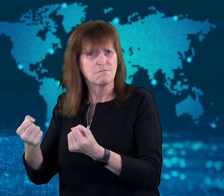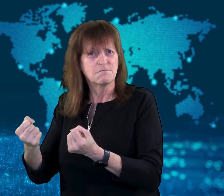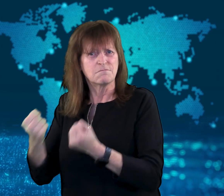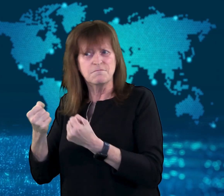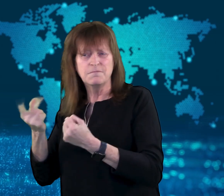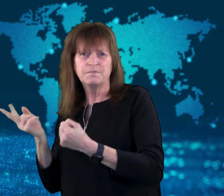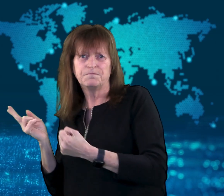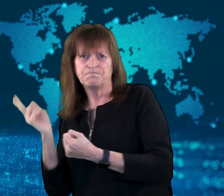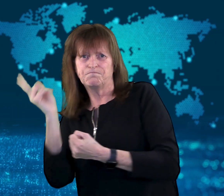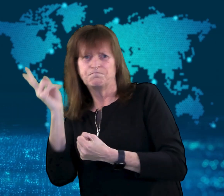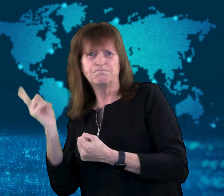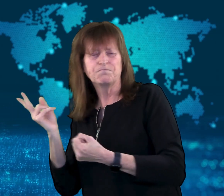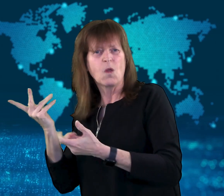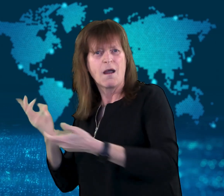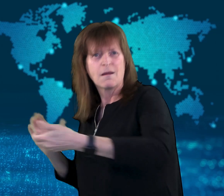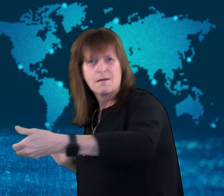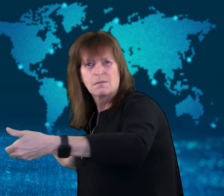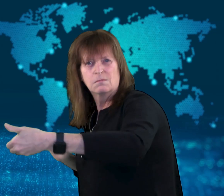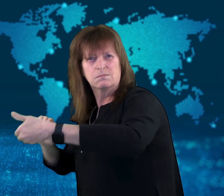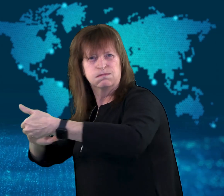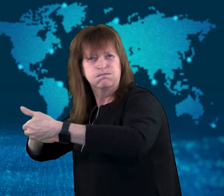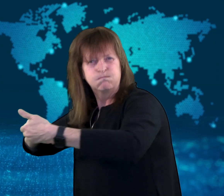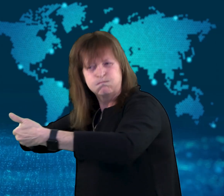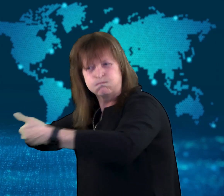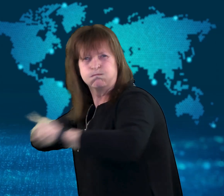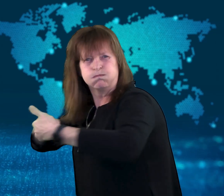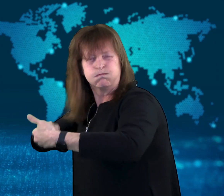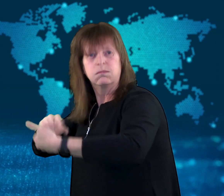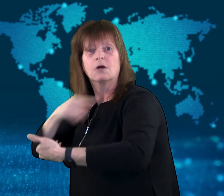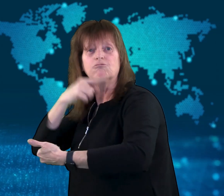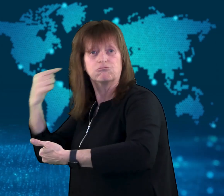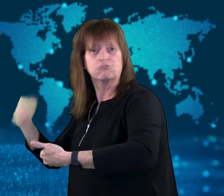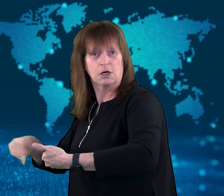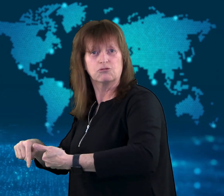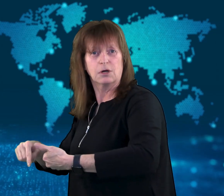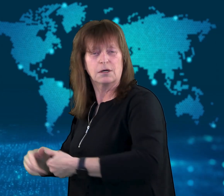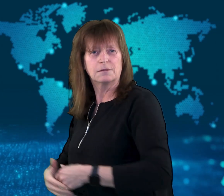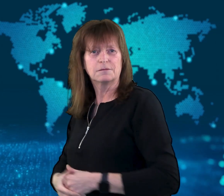China also says it has strengthened a "mutual political trust" with Russia.